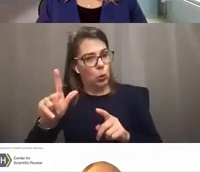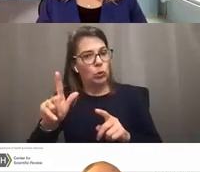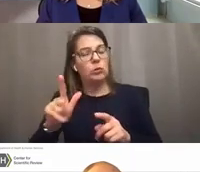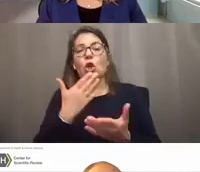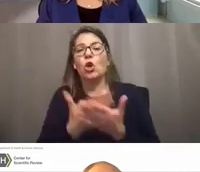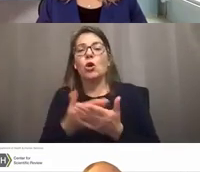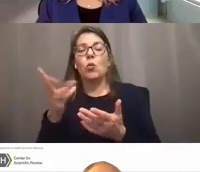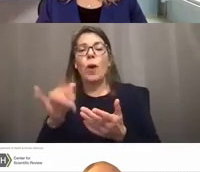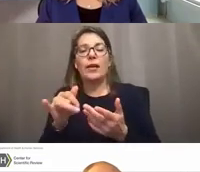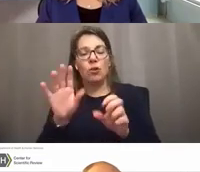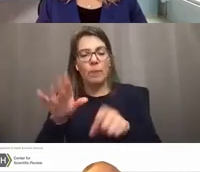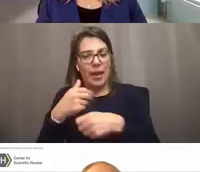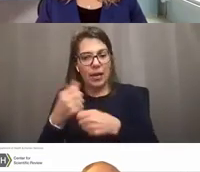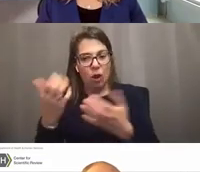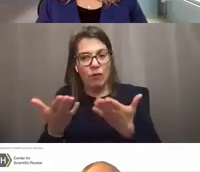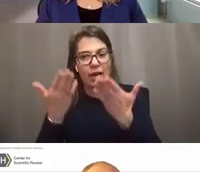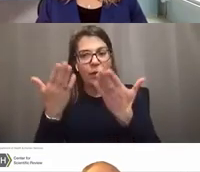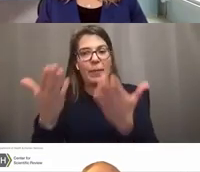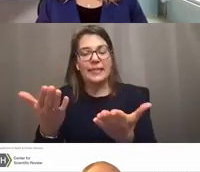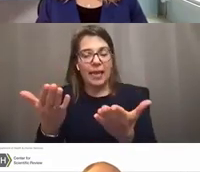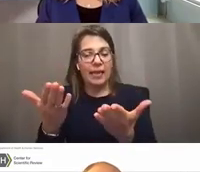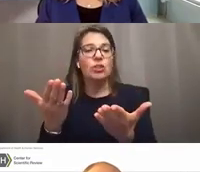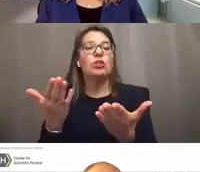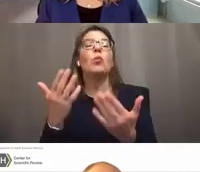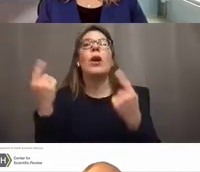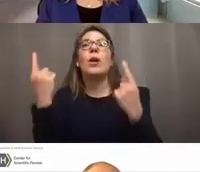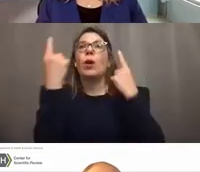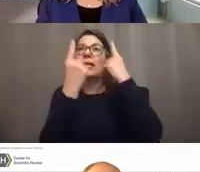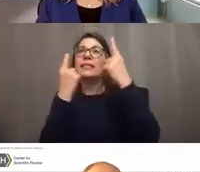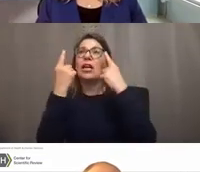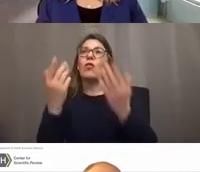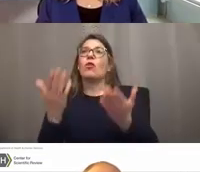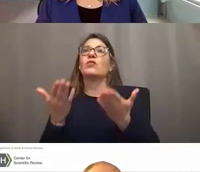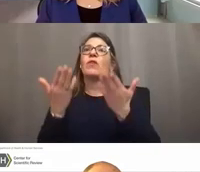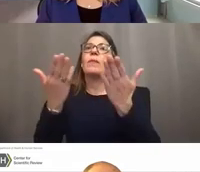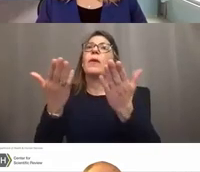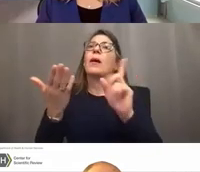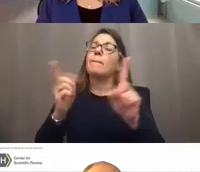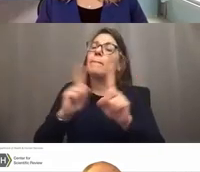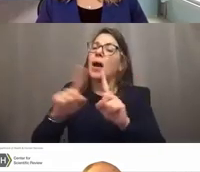We will consider those recommendations, but it is all evaluated